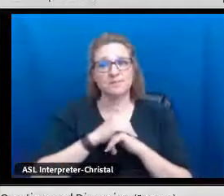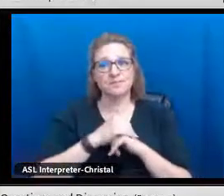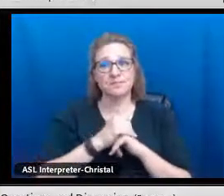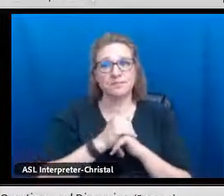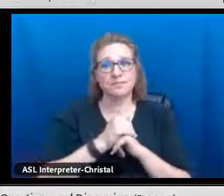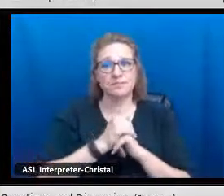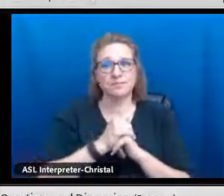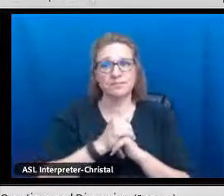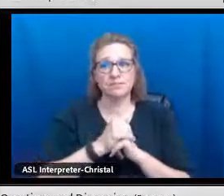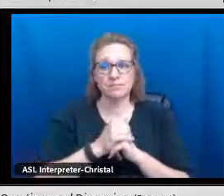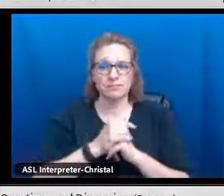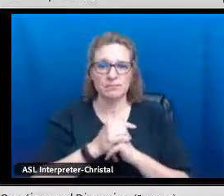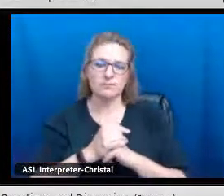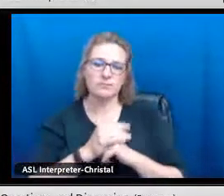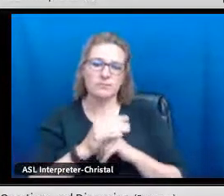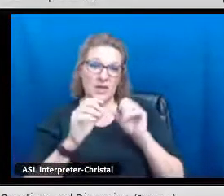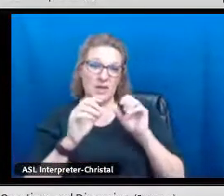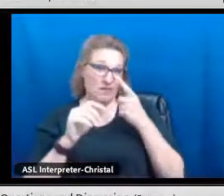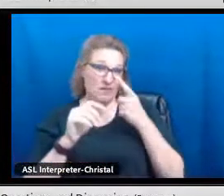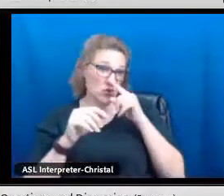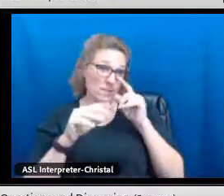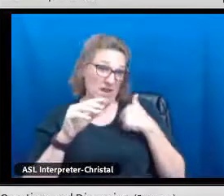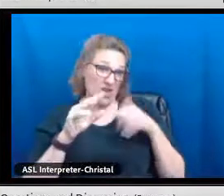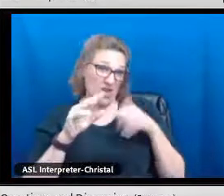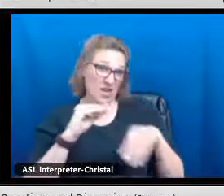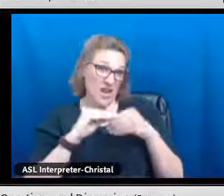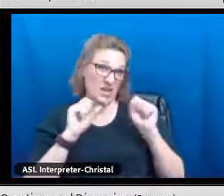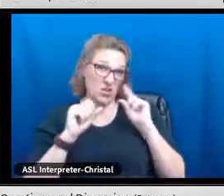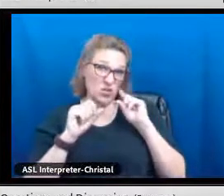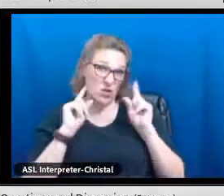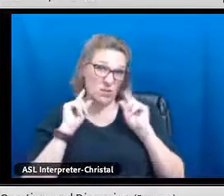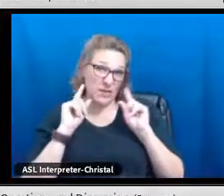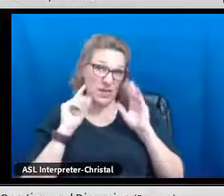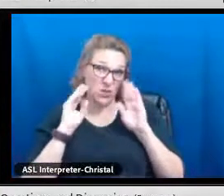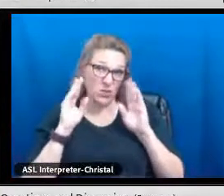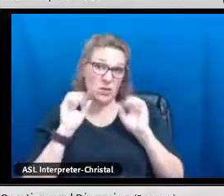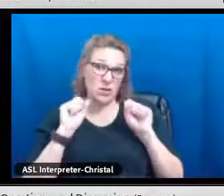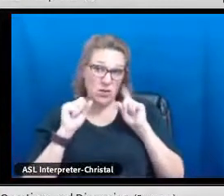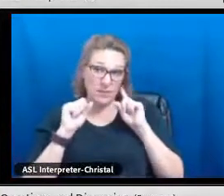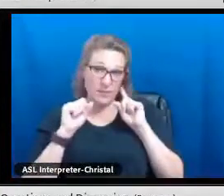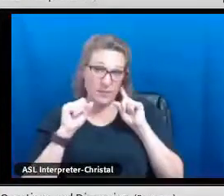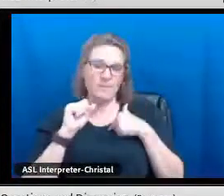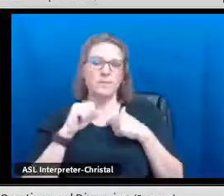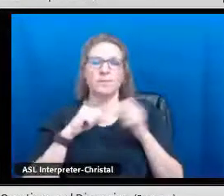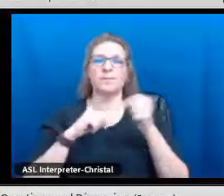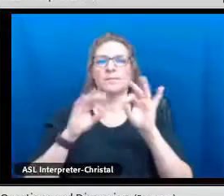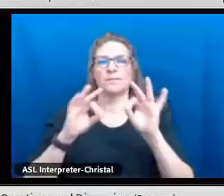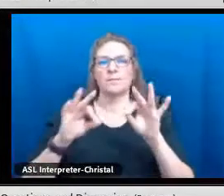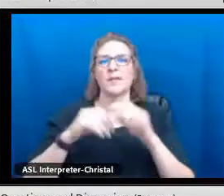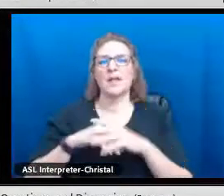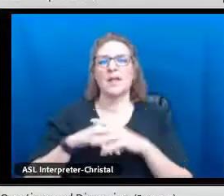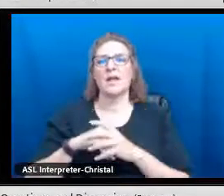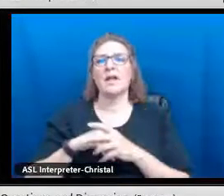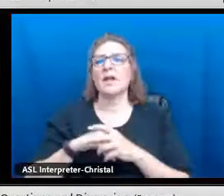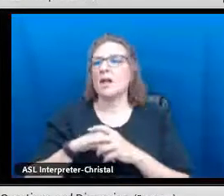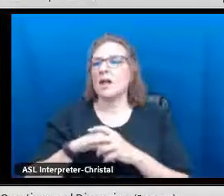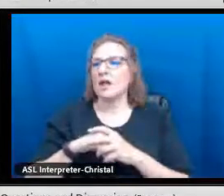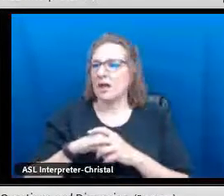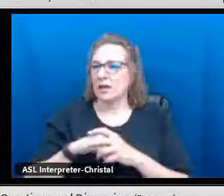with students' heritage background and empowering them? If I may add--can you hear me? Hello?